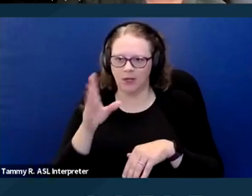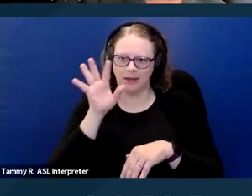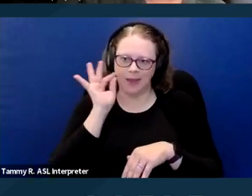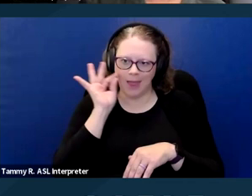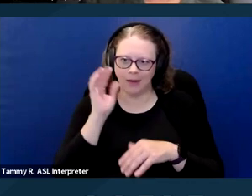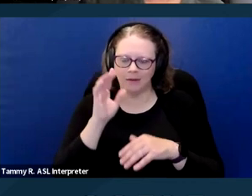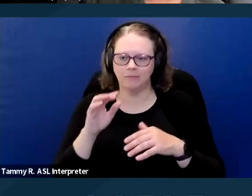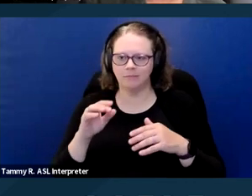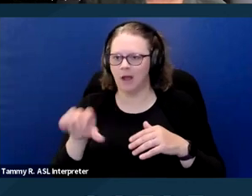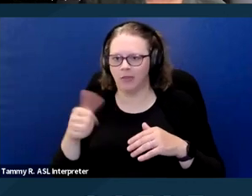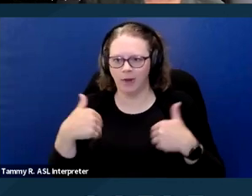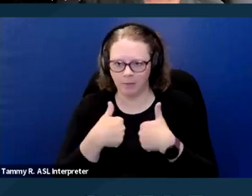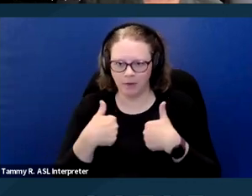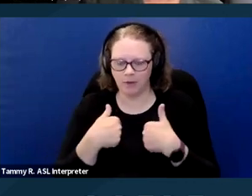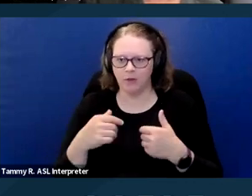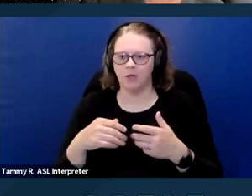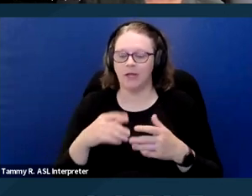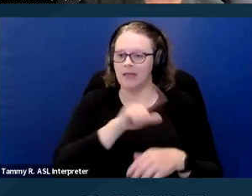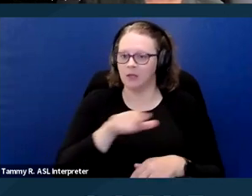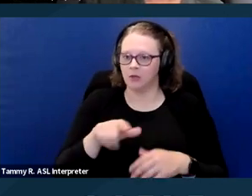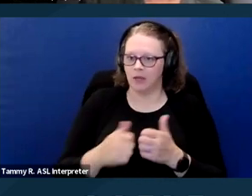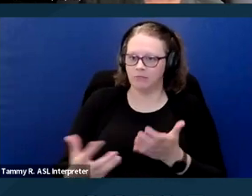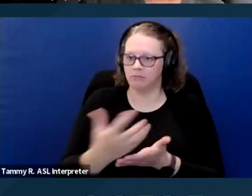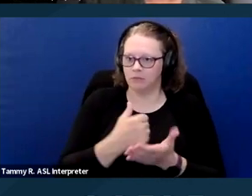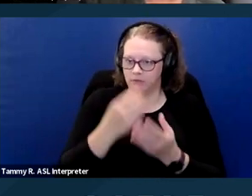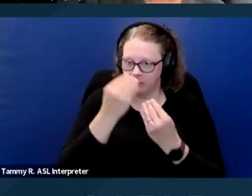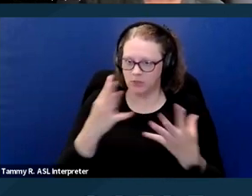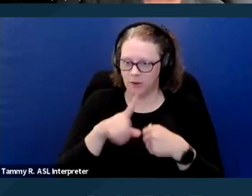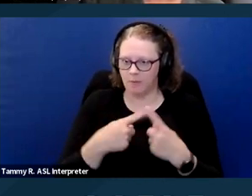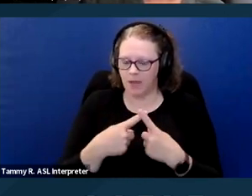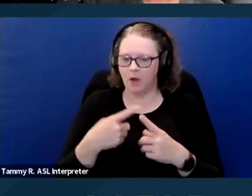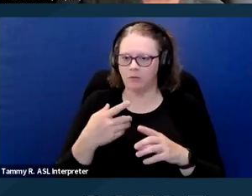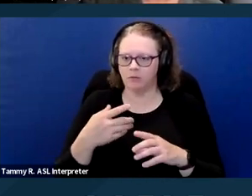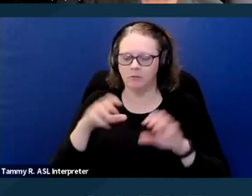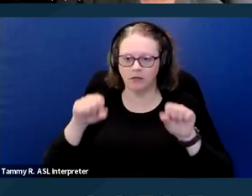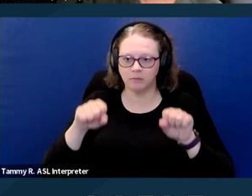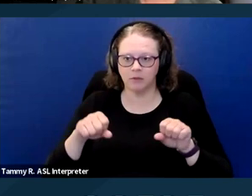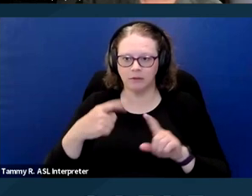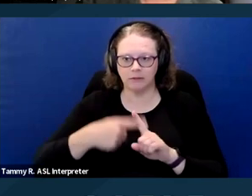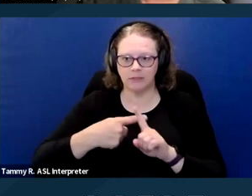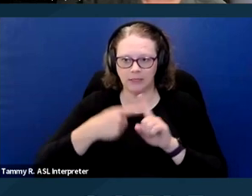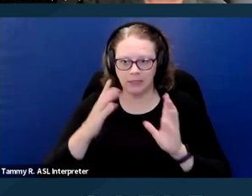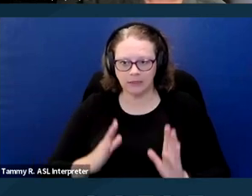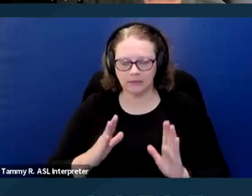to get information about a prospective tenant's animal prior to approving their rent application